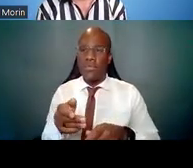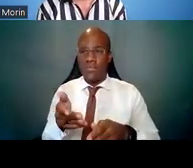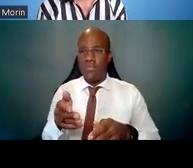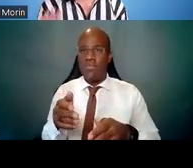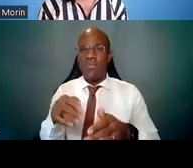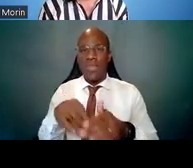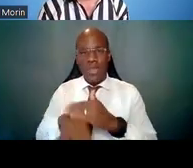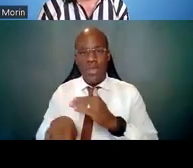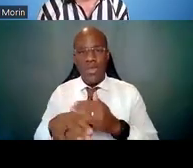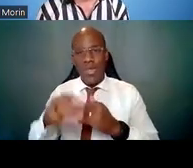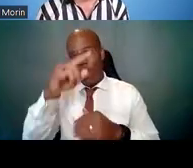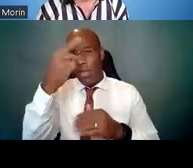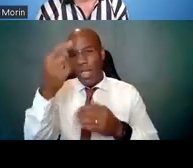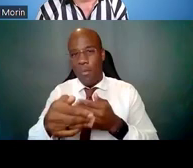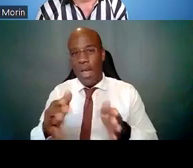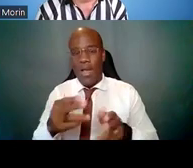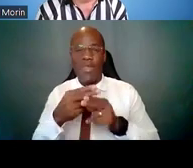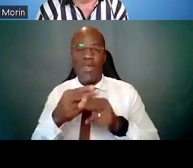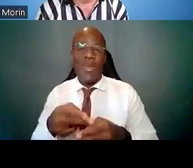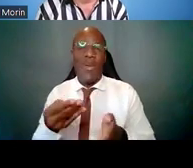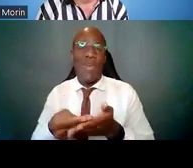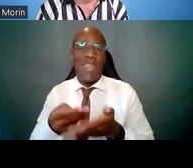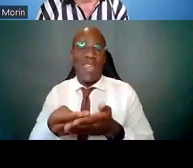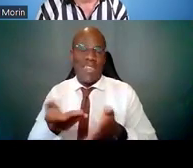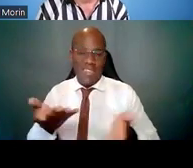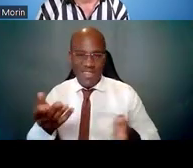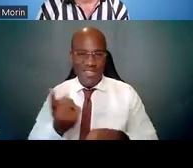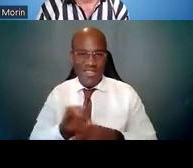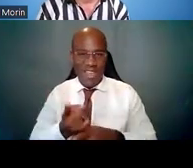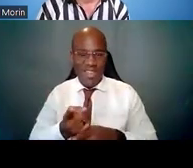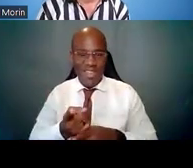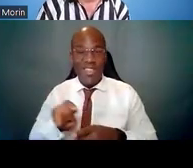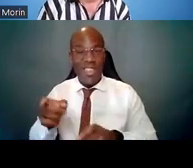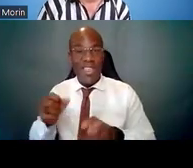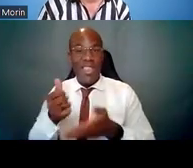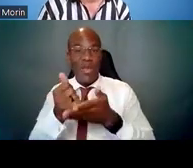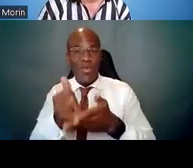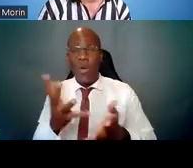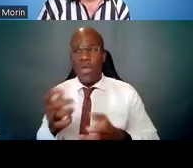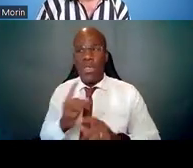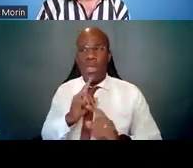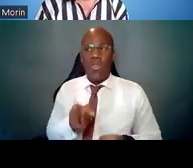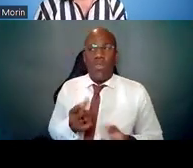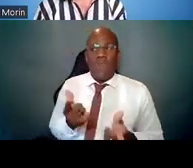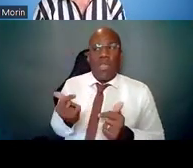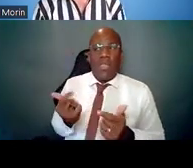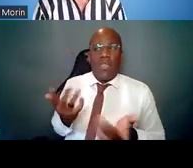So I just wanted to address that really quickly. Thanks. Rosalina Bray: That was good, Lynn. Thank you so much.